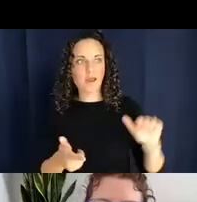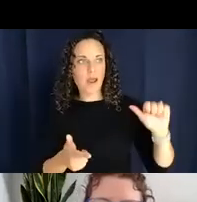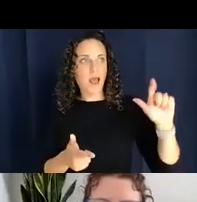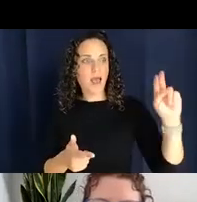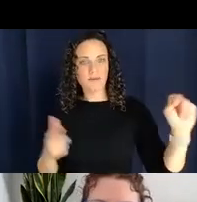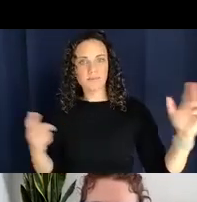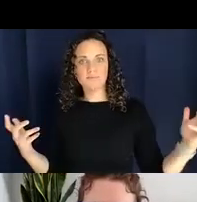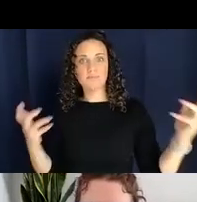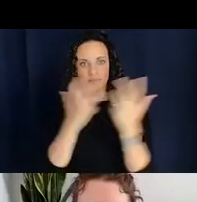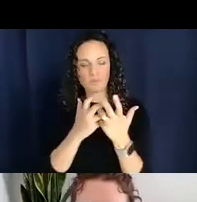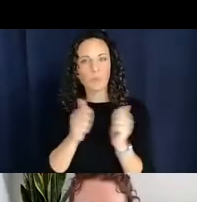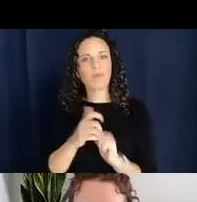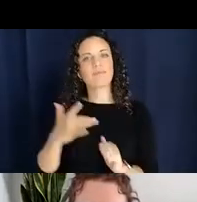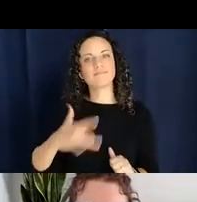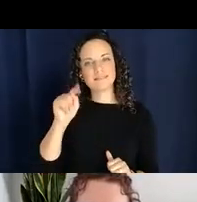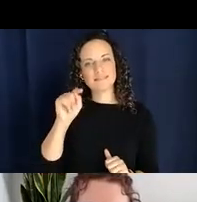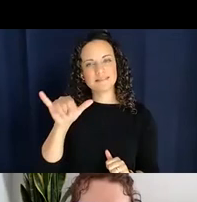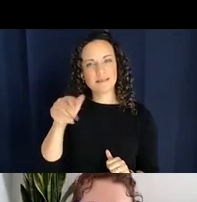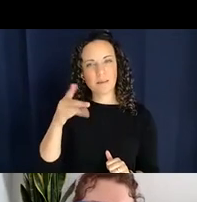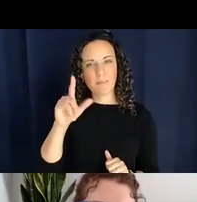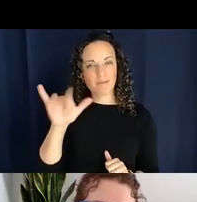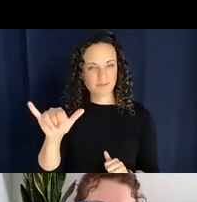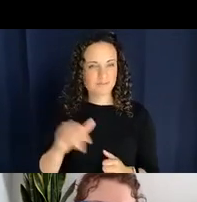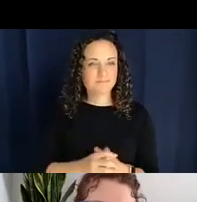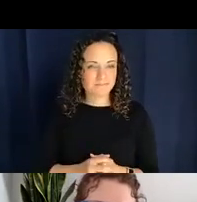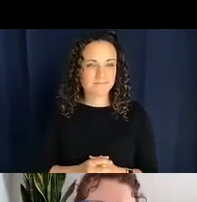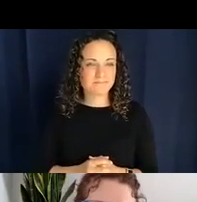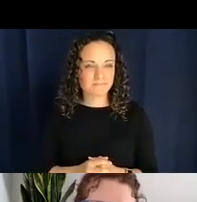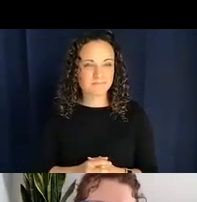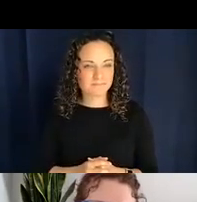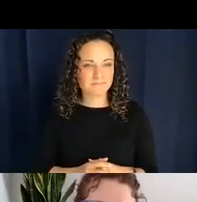So we're going to show you a little bit of what that looked like now. Also one thing to note